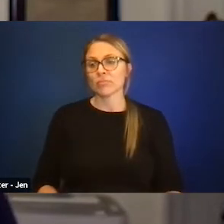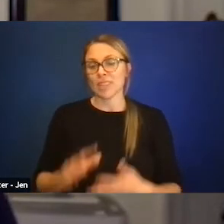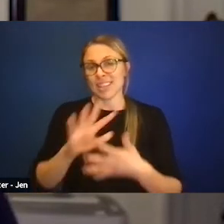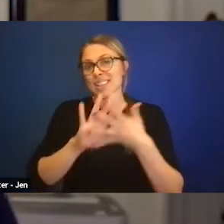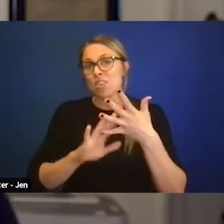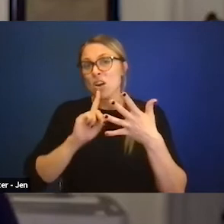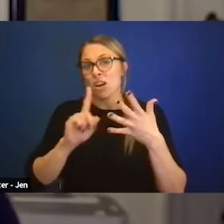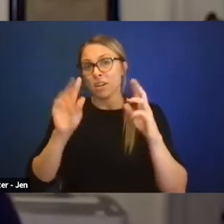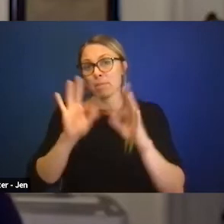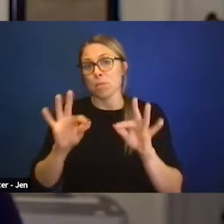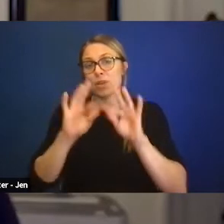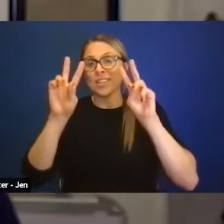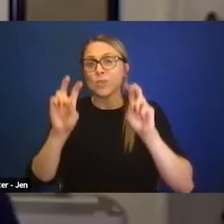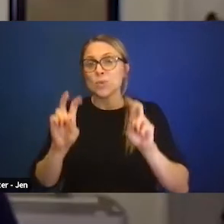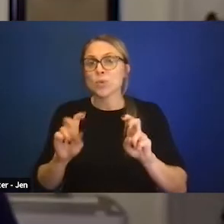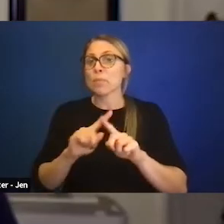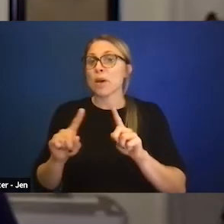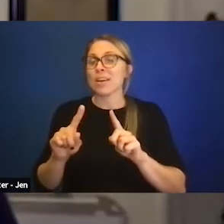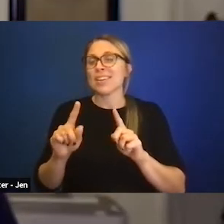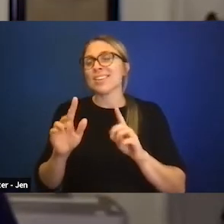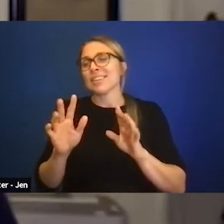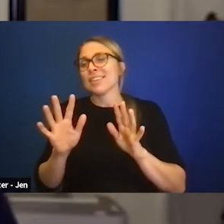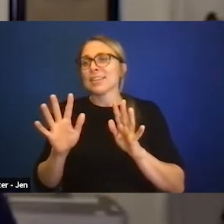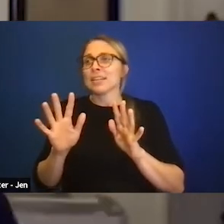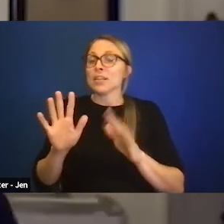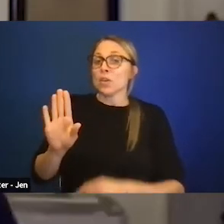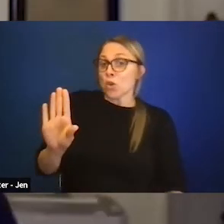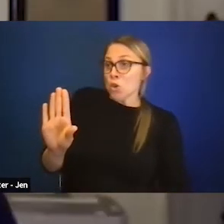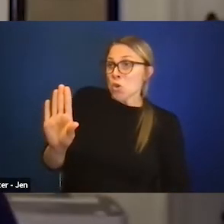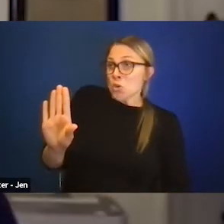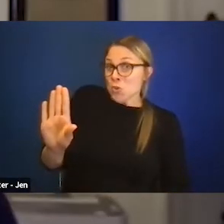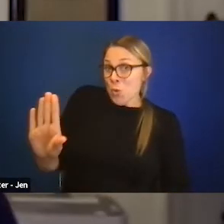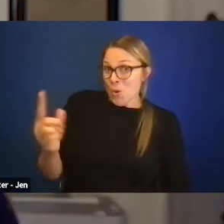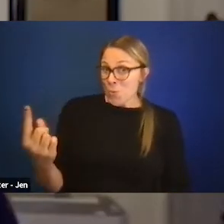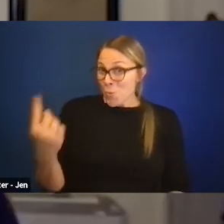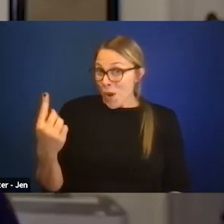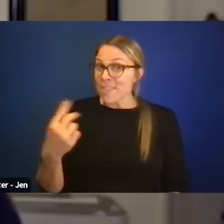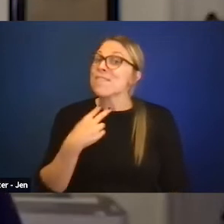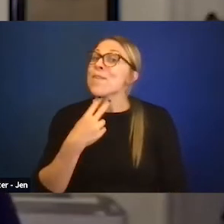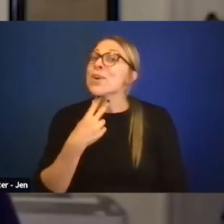But in a little way, you know, your voice being able to raise some of these issues